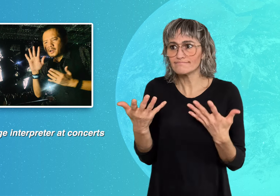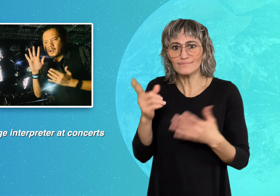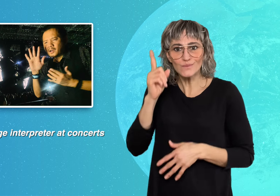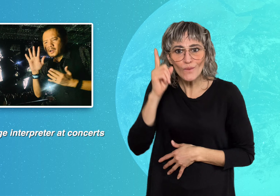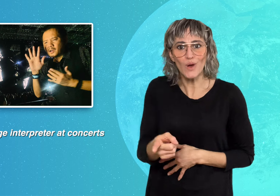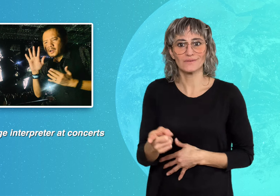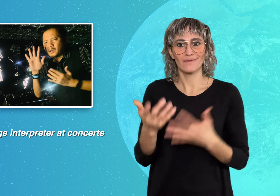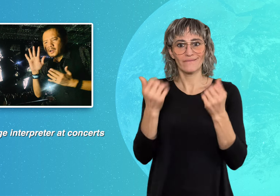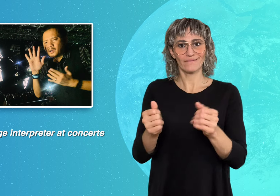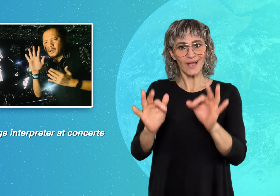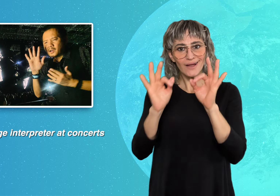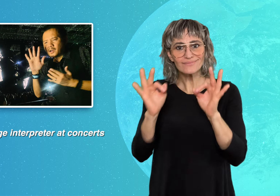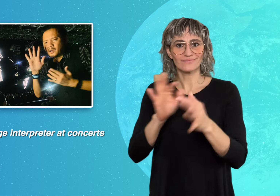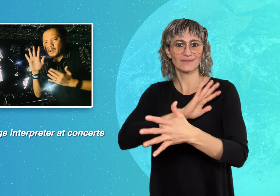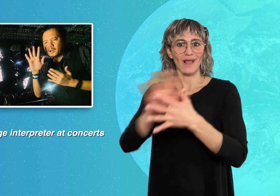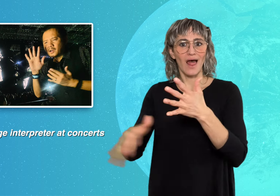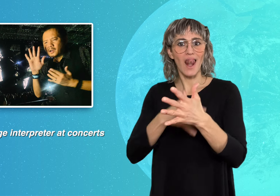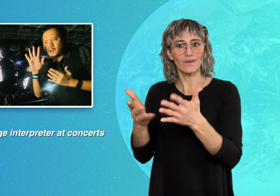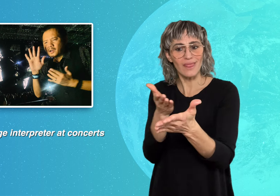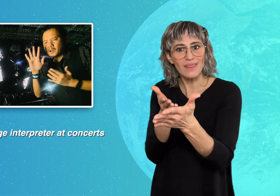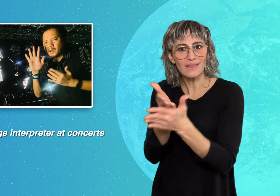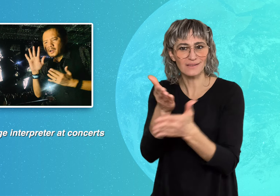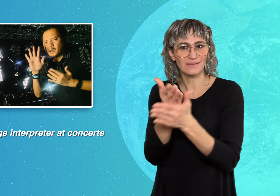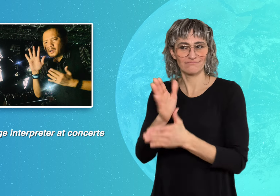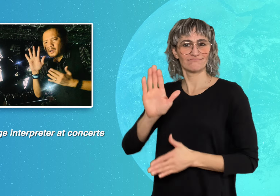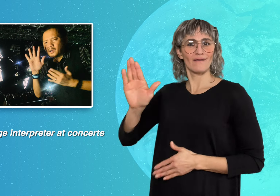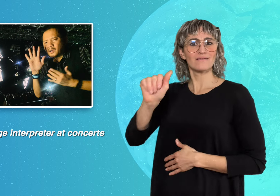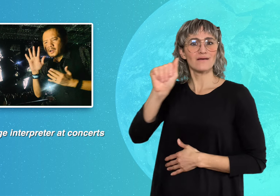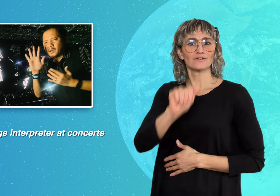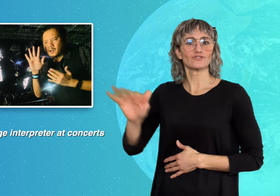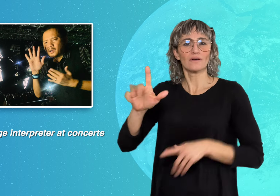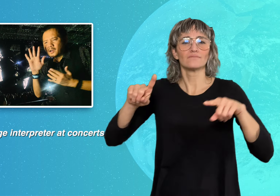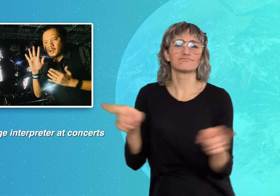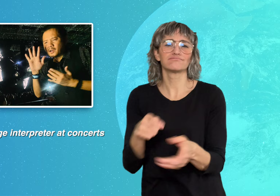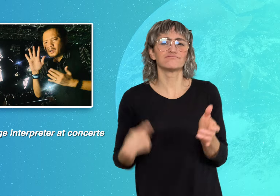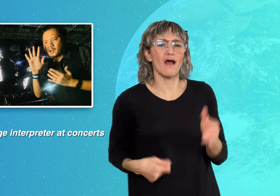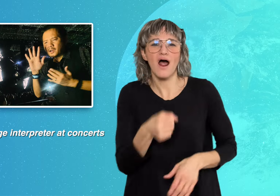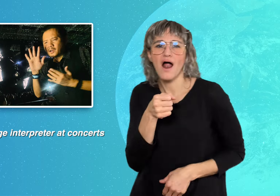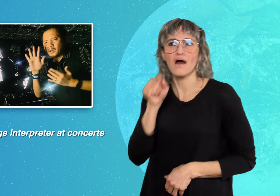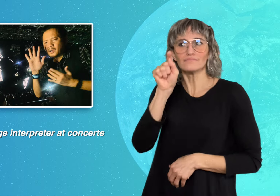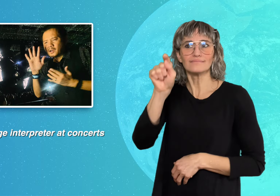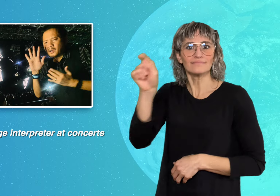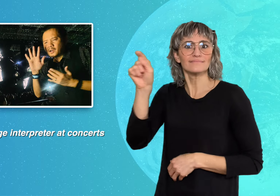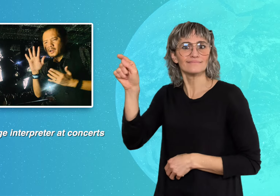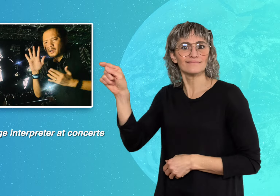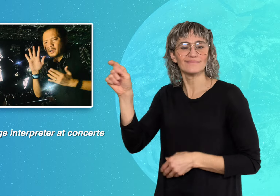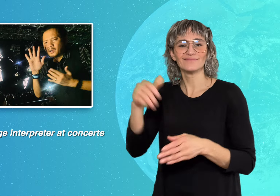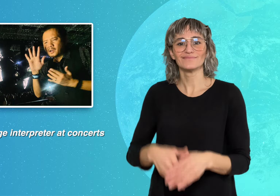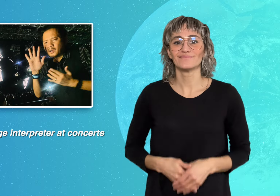the need for increased sign language access at Asian concerts.